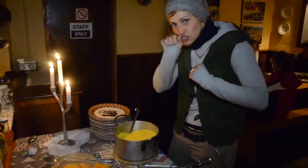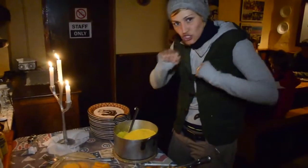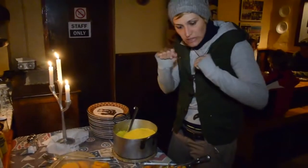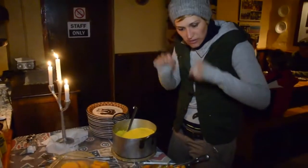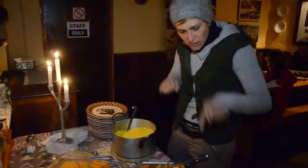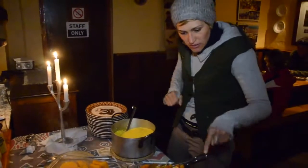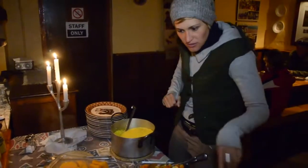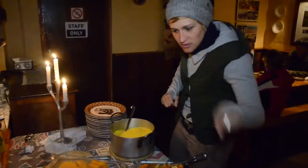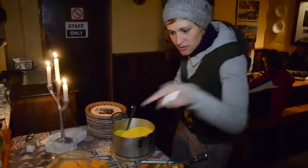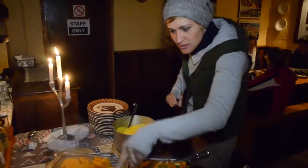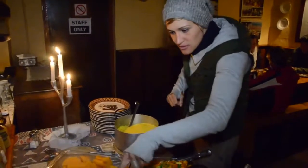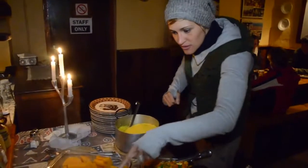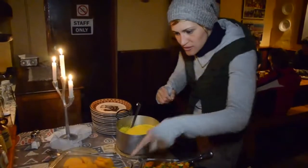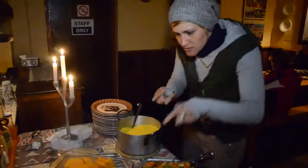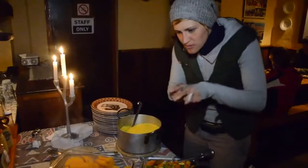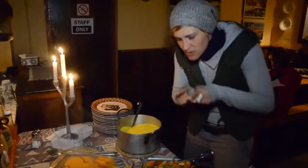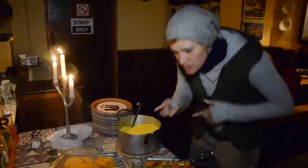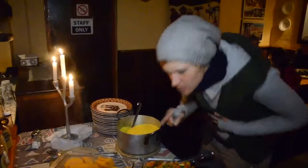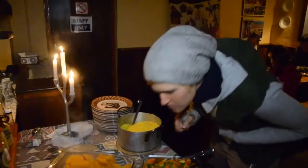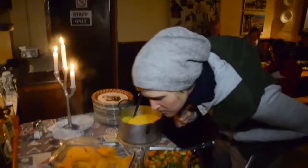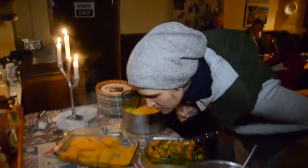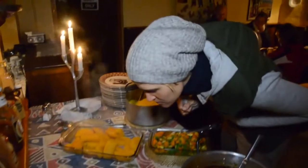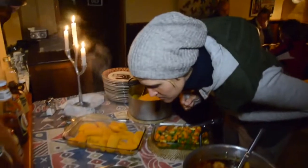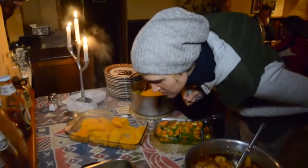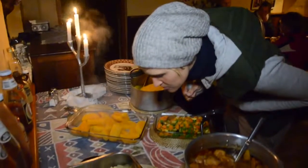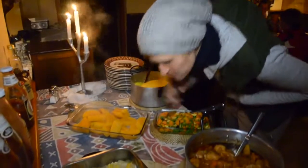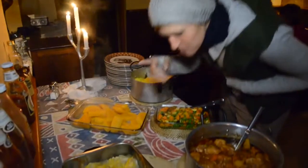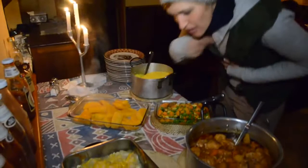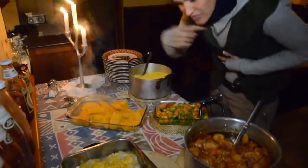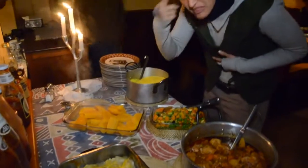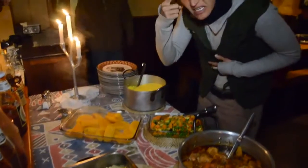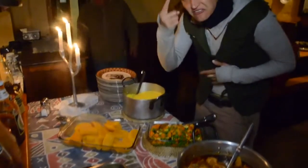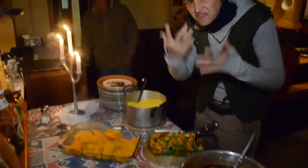one is chicken, and this one is, I think, a vegetable too.